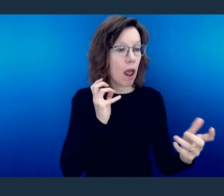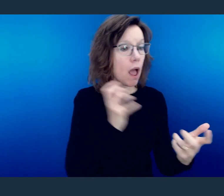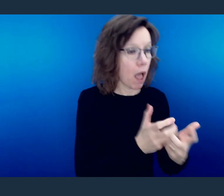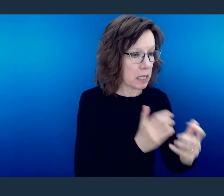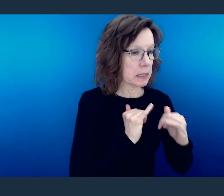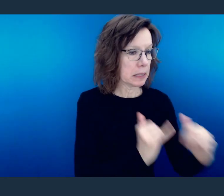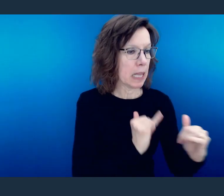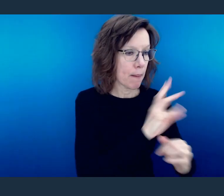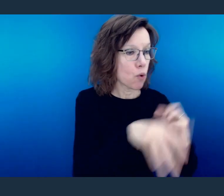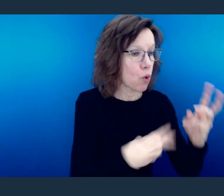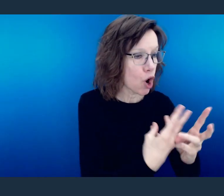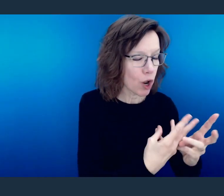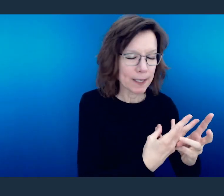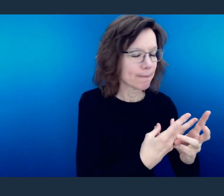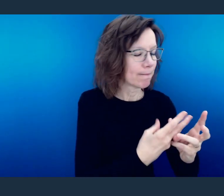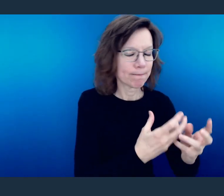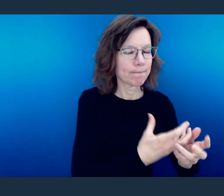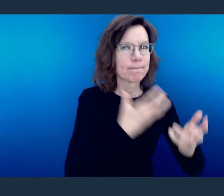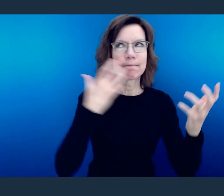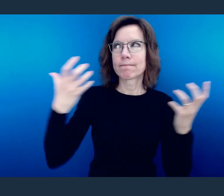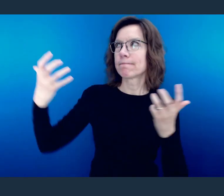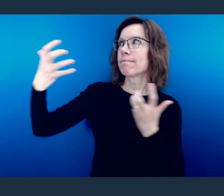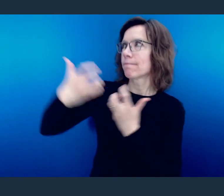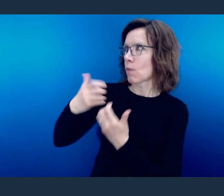naturally expect them to behave.